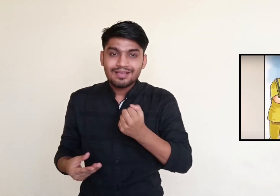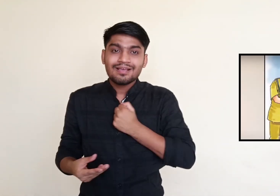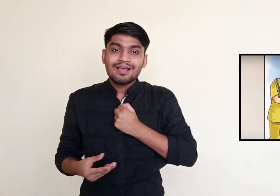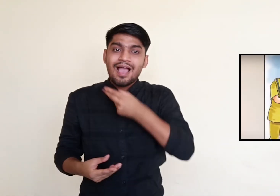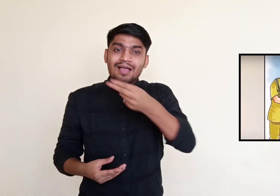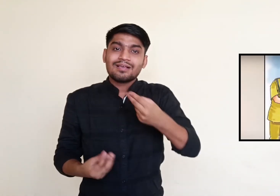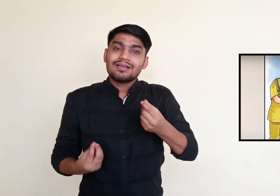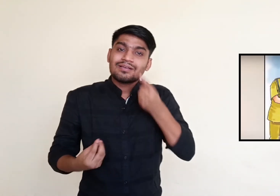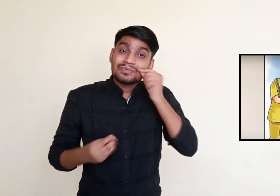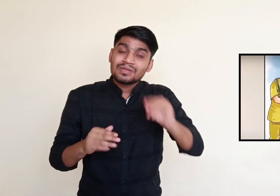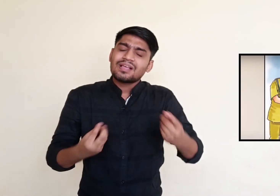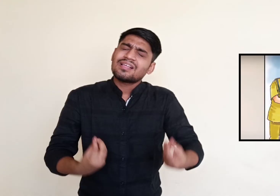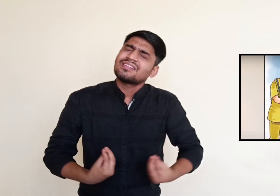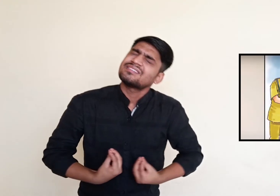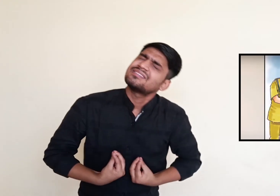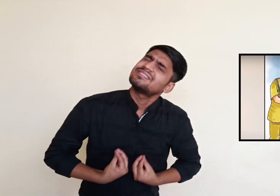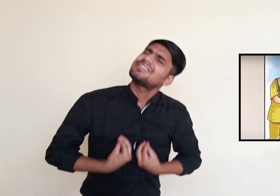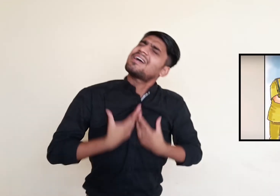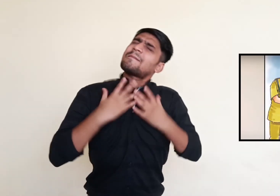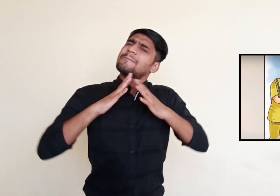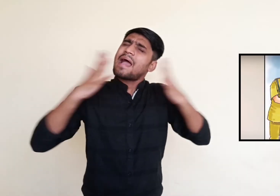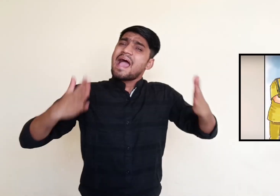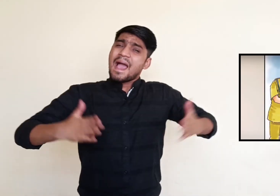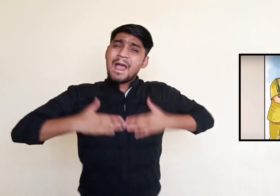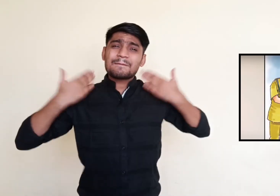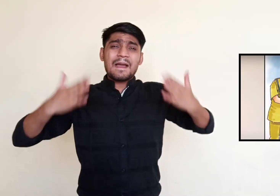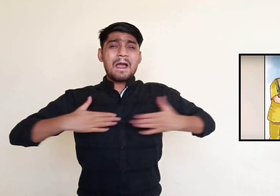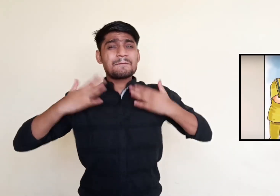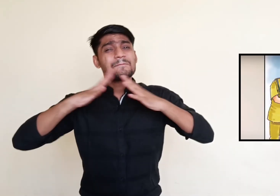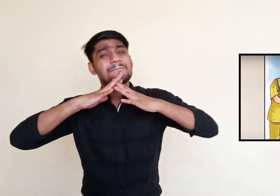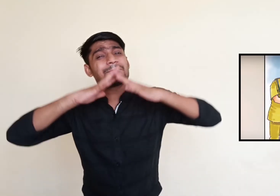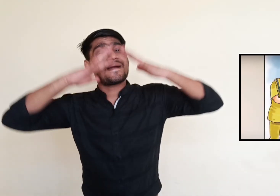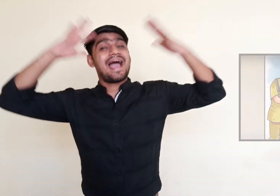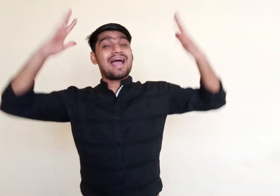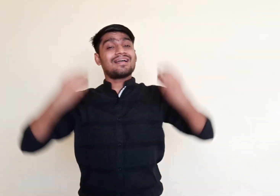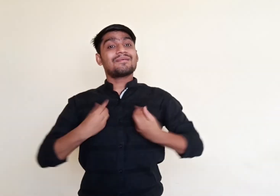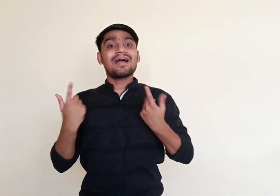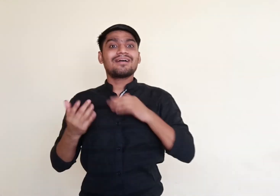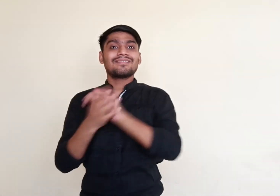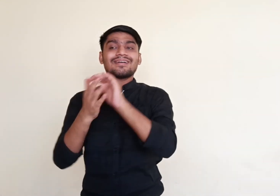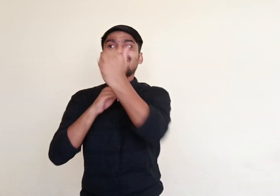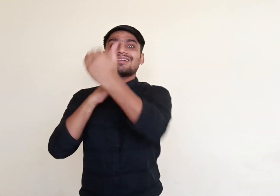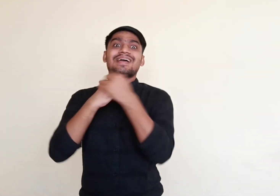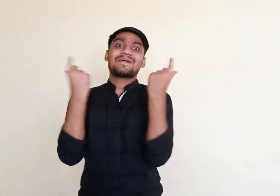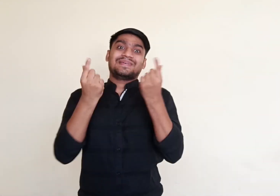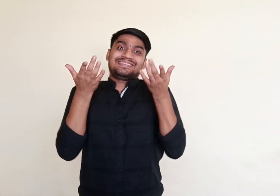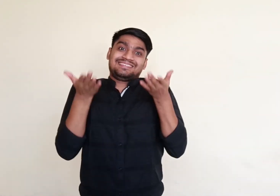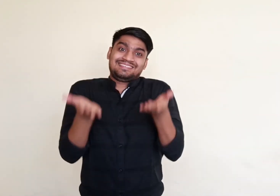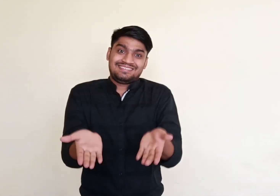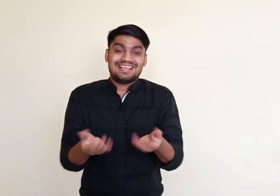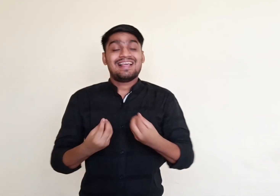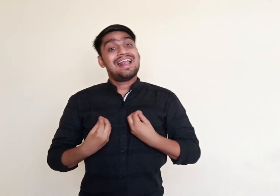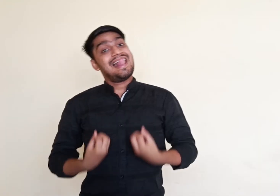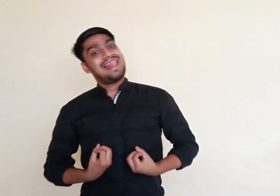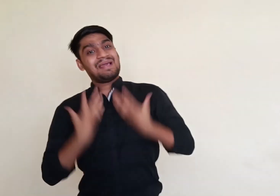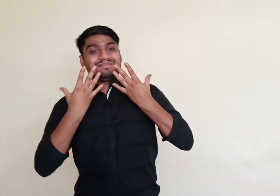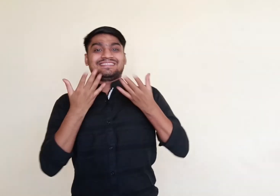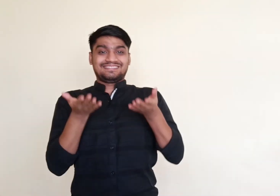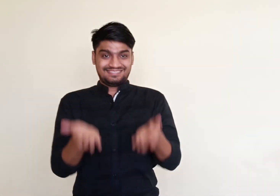When he received the letters sent by his friends for him he was very happy.